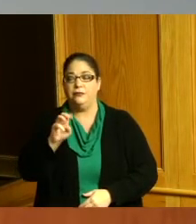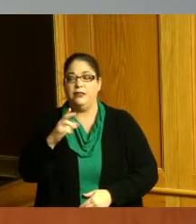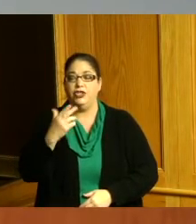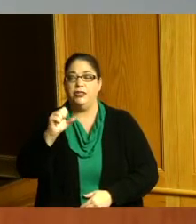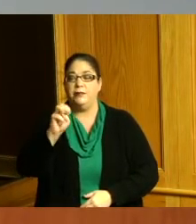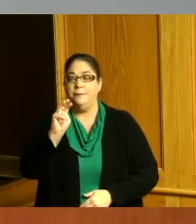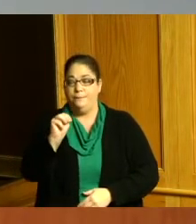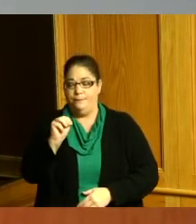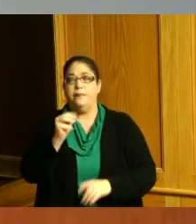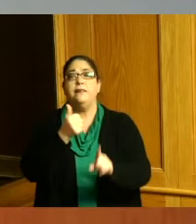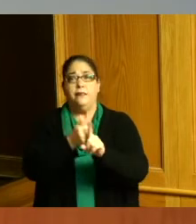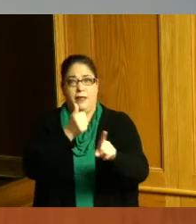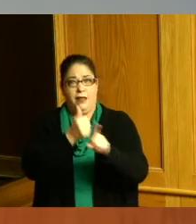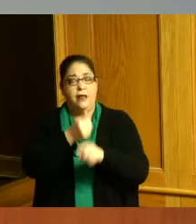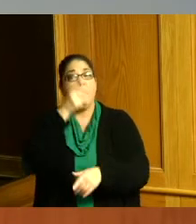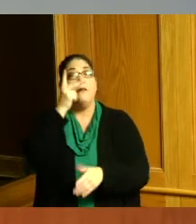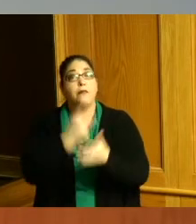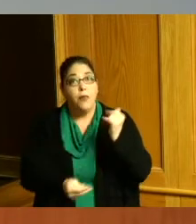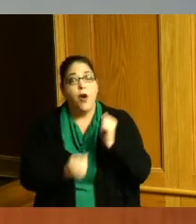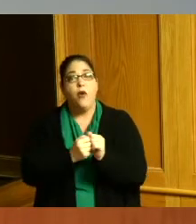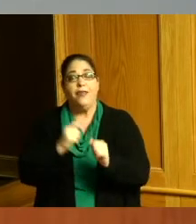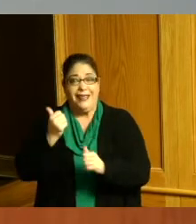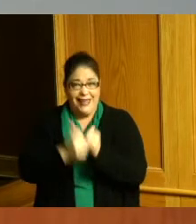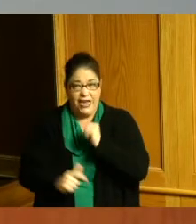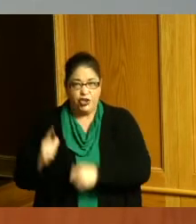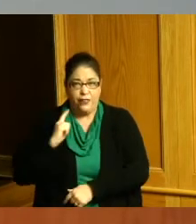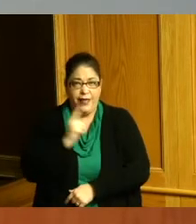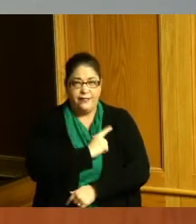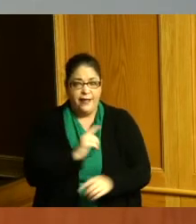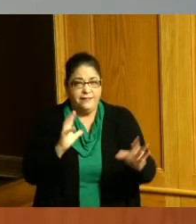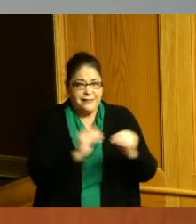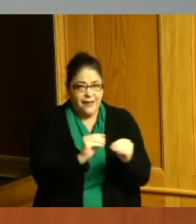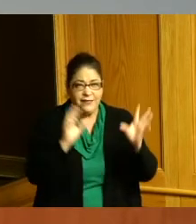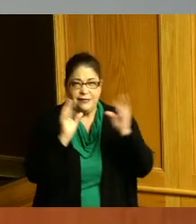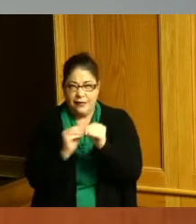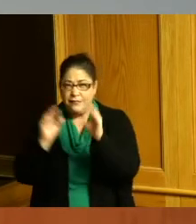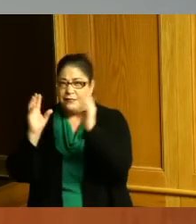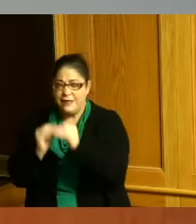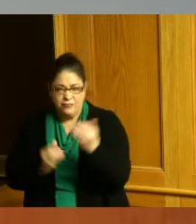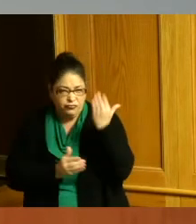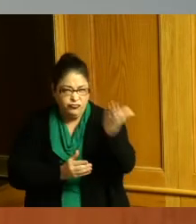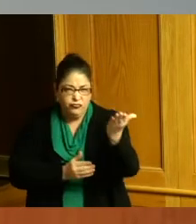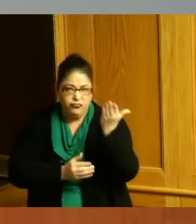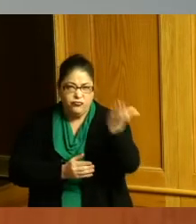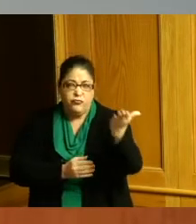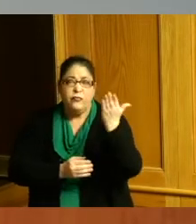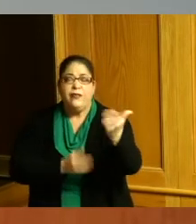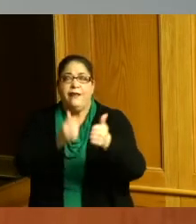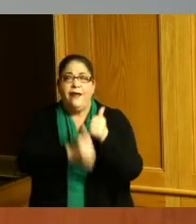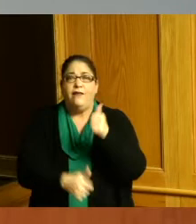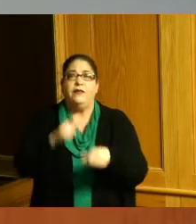during each subsequent legislative session public pressure for the holiday mounted during the 1982